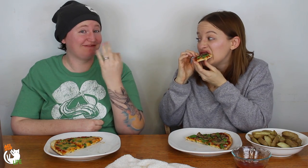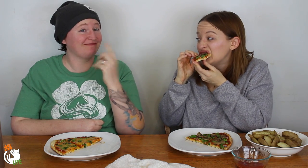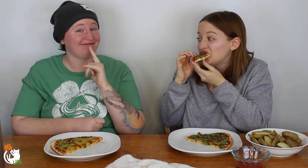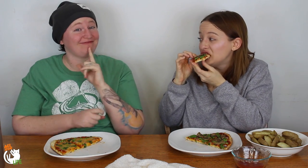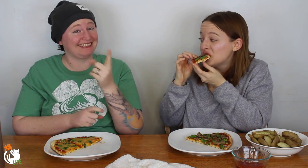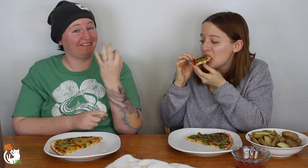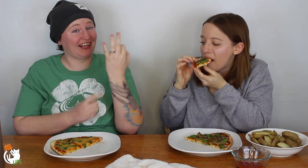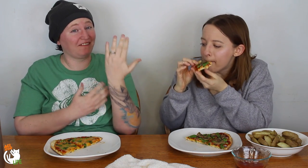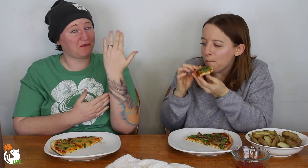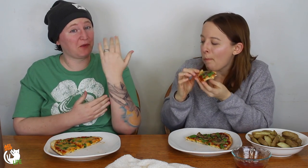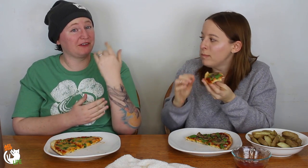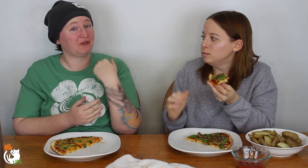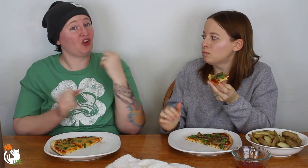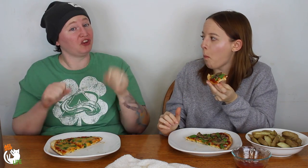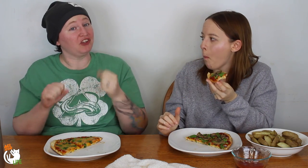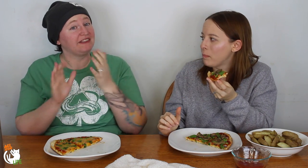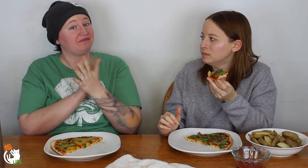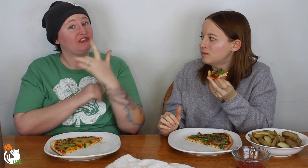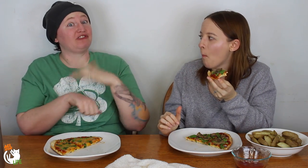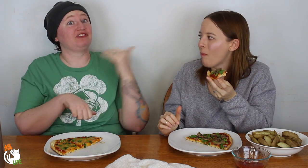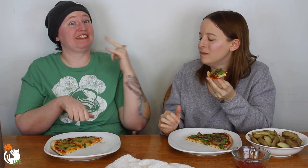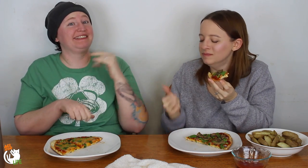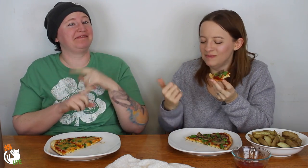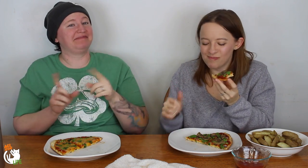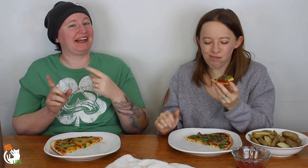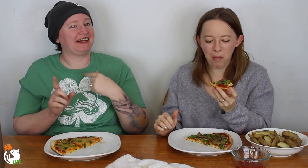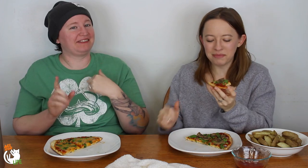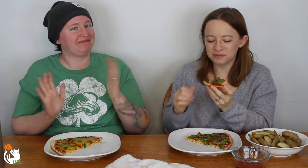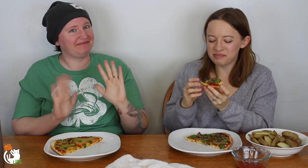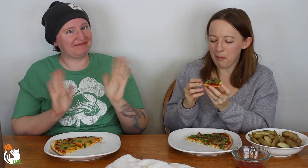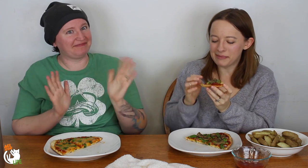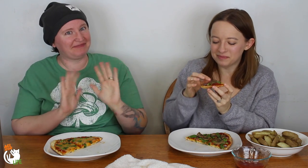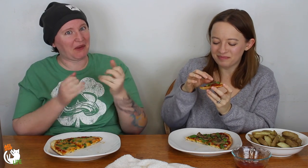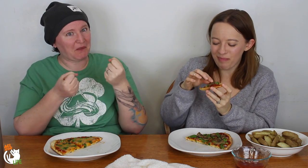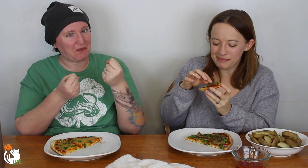Well that funny because really Friday morning we could have gone earlier but I couldn't.